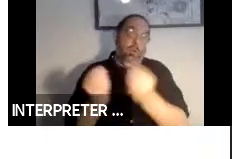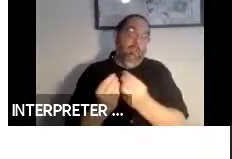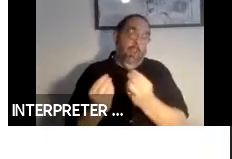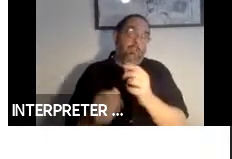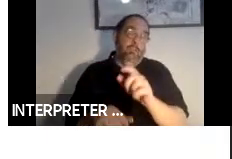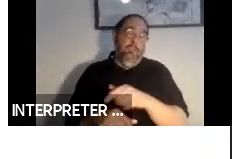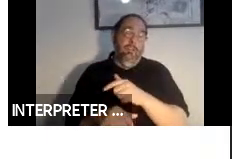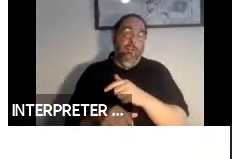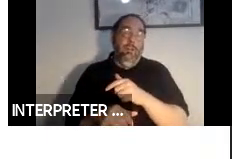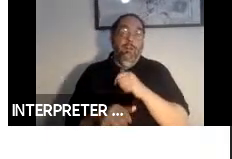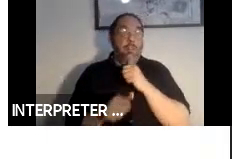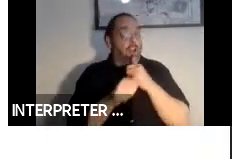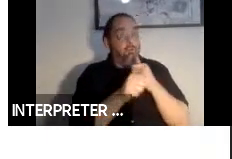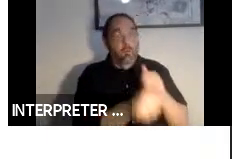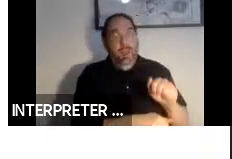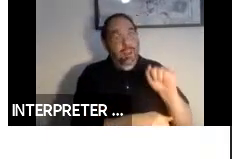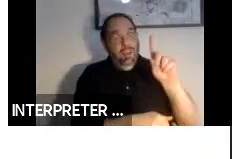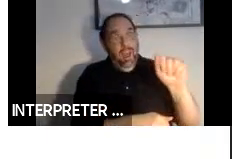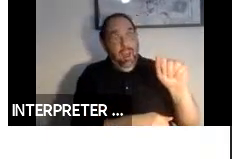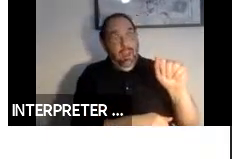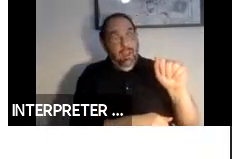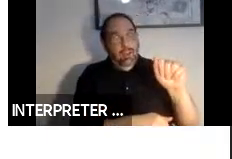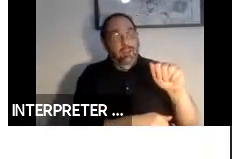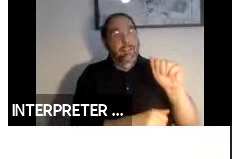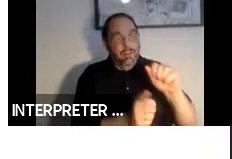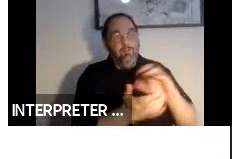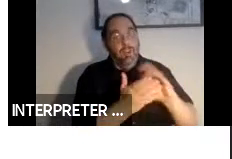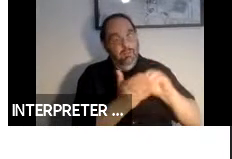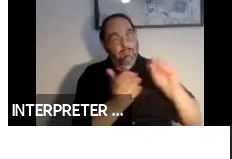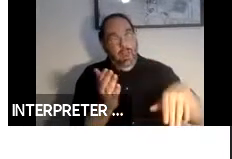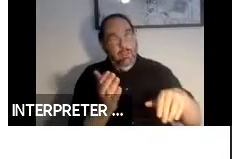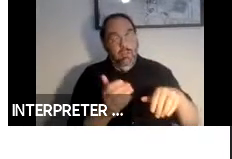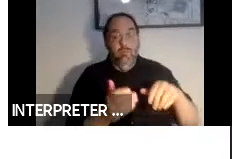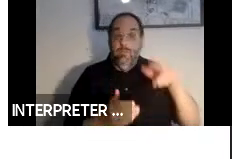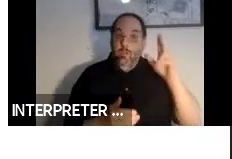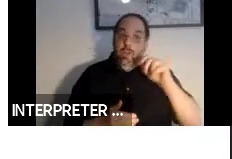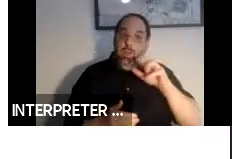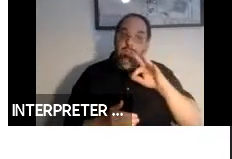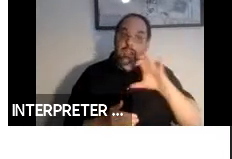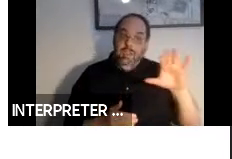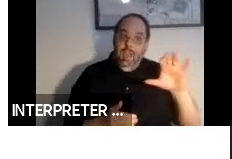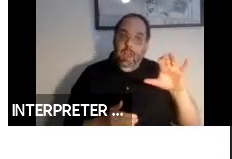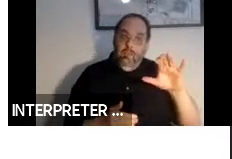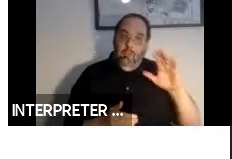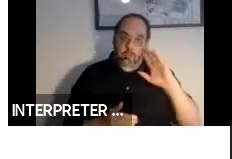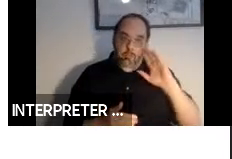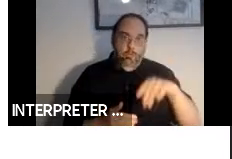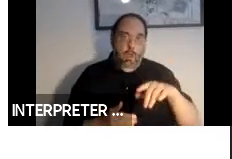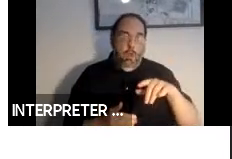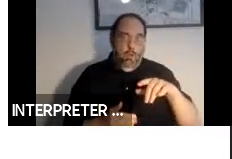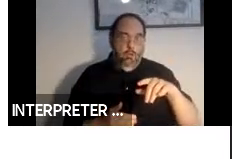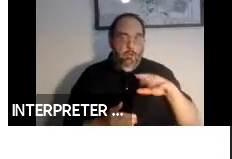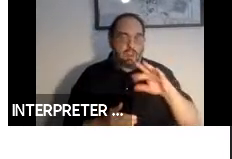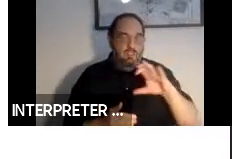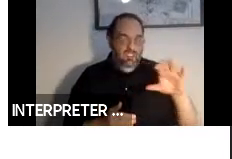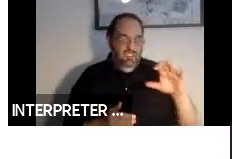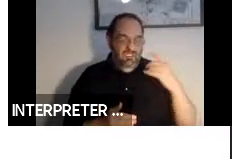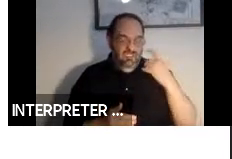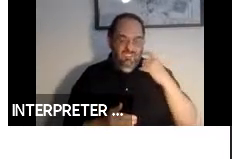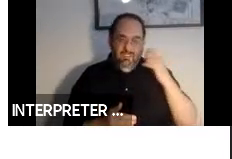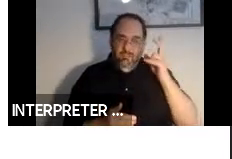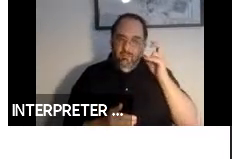is going to be costly. We are hearing about the FCC it is one of the many different agencies in